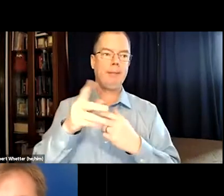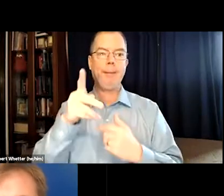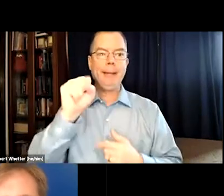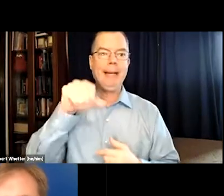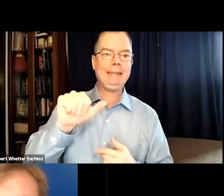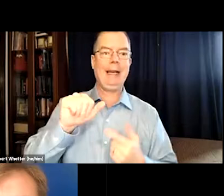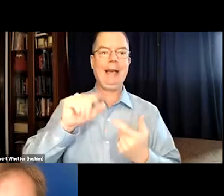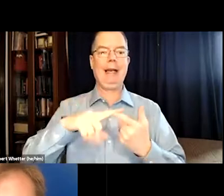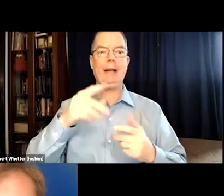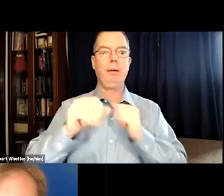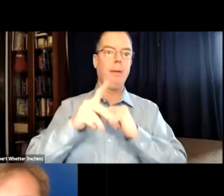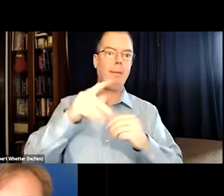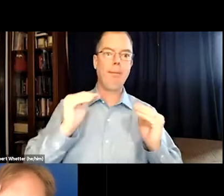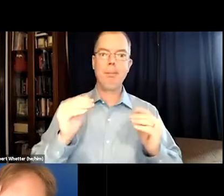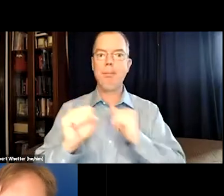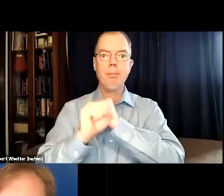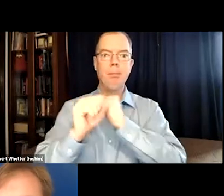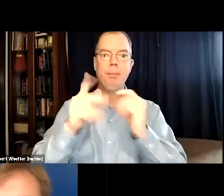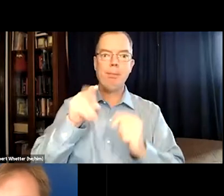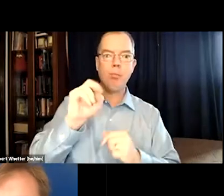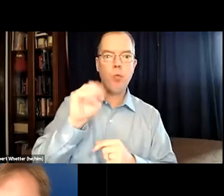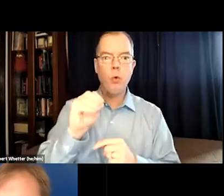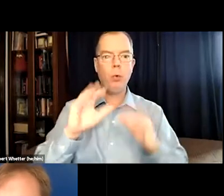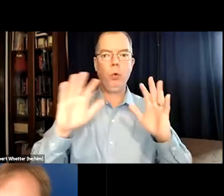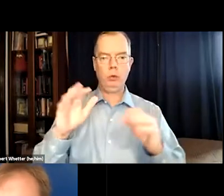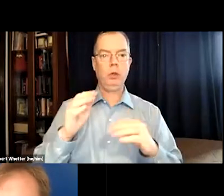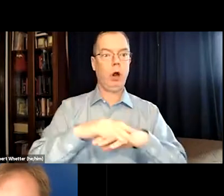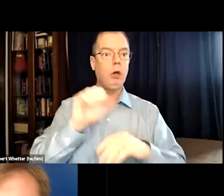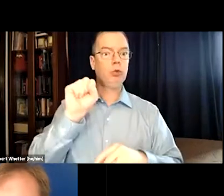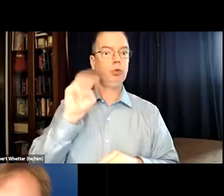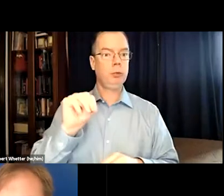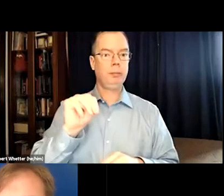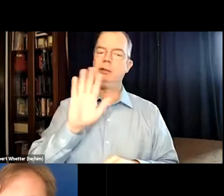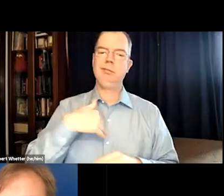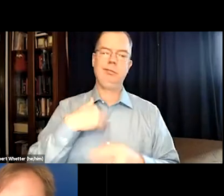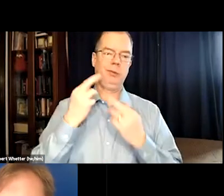If you're doing promotional PSAs, commercials, or any type of promo videos